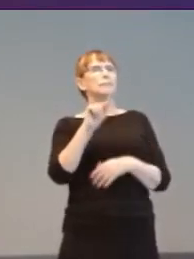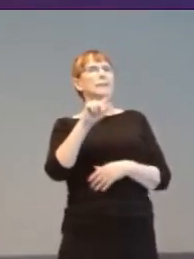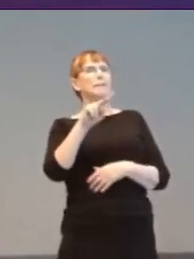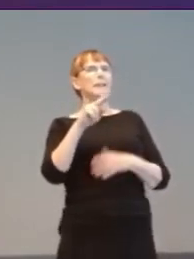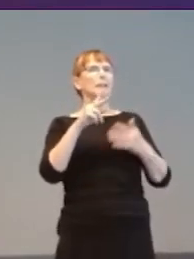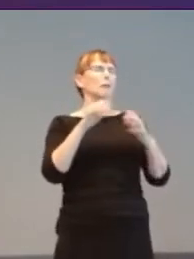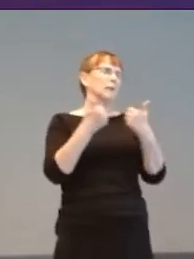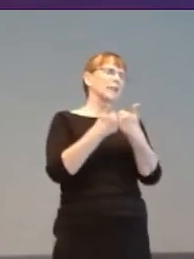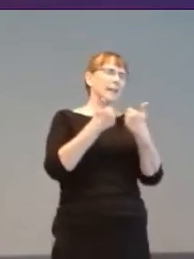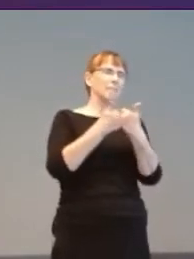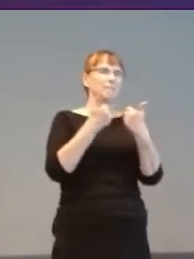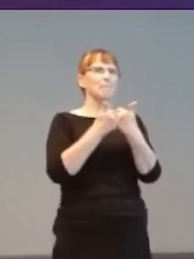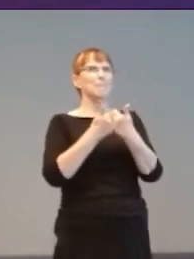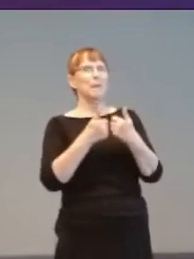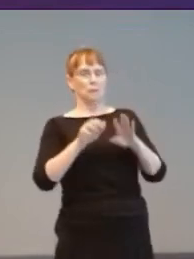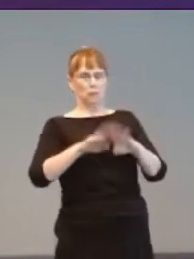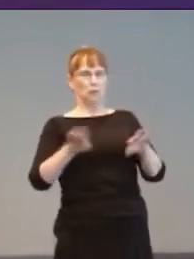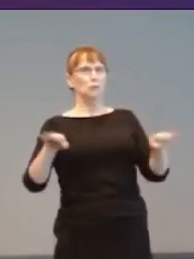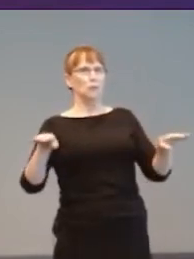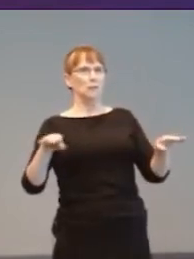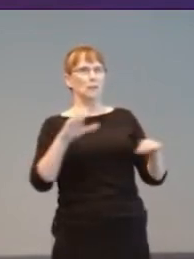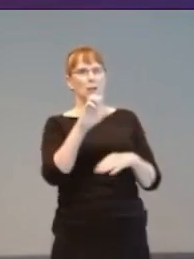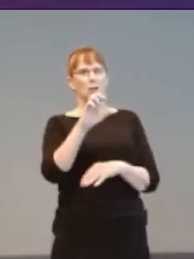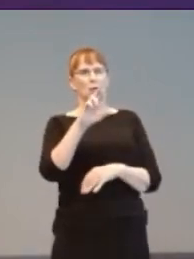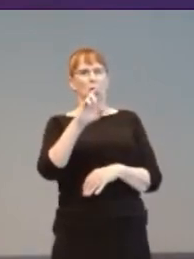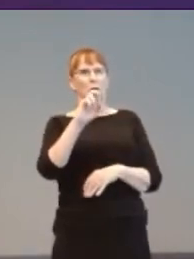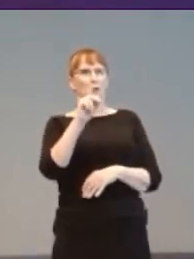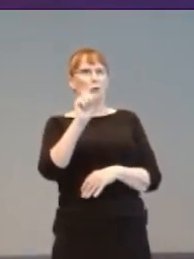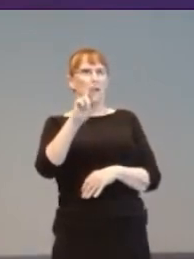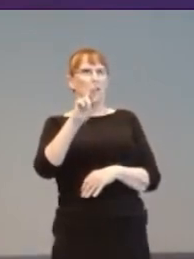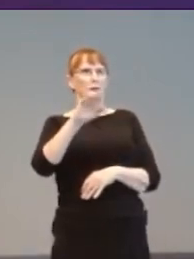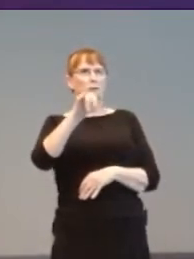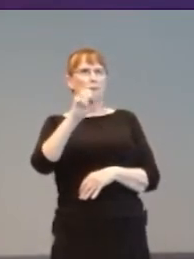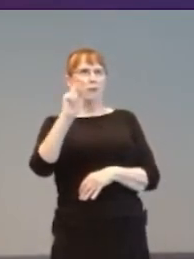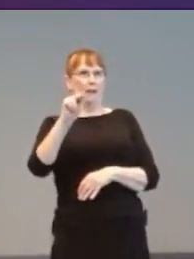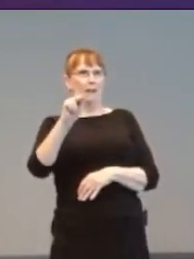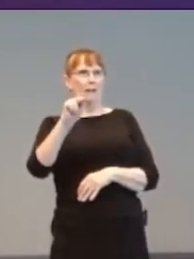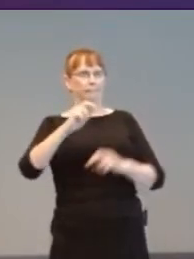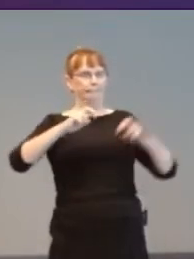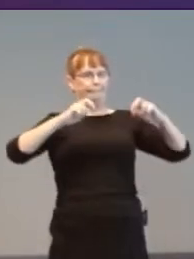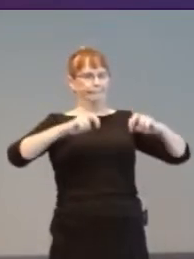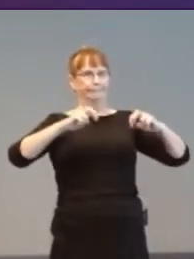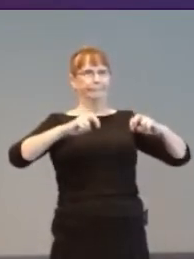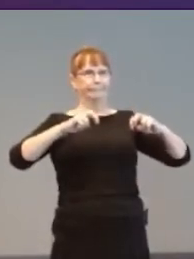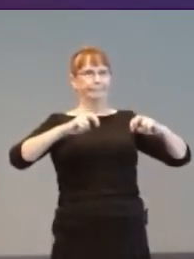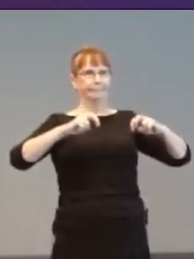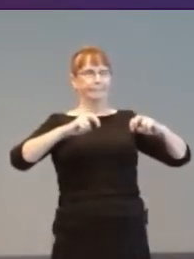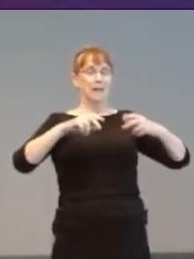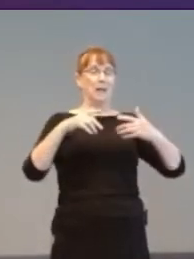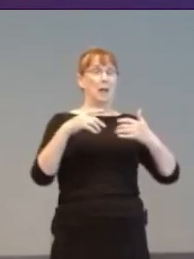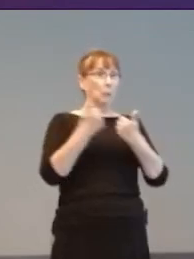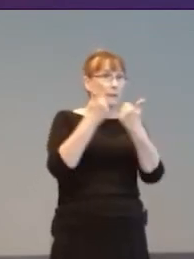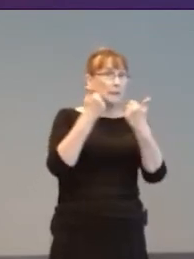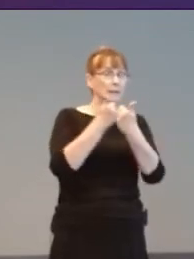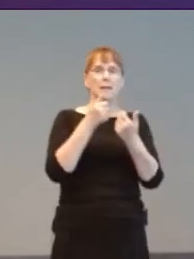played head-to-head on a Pong-like football game. Each goal won a prize of their choosing, for